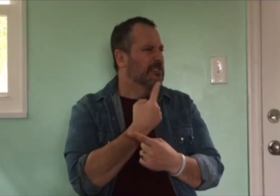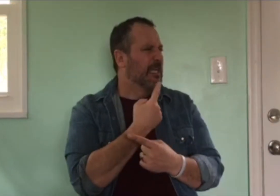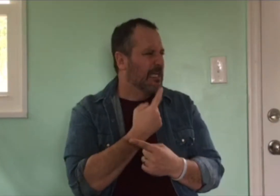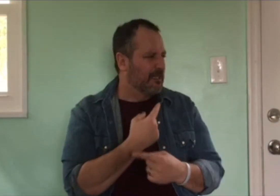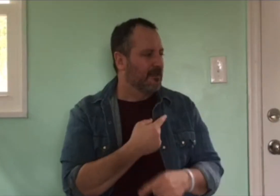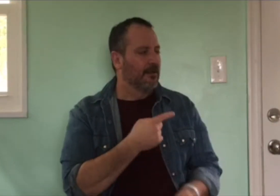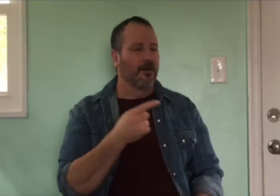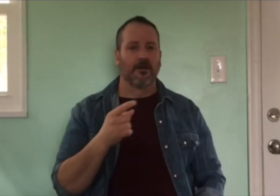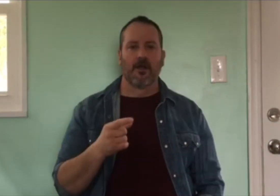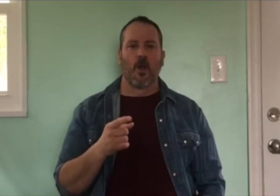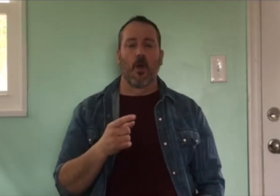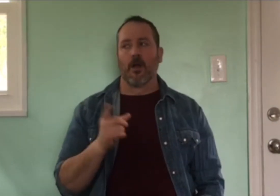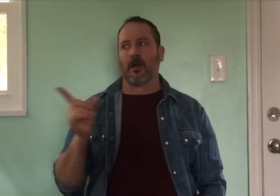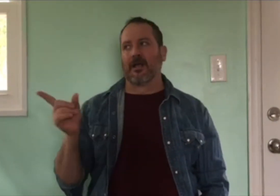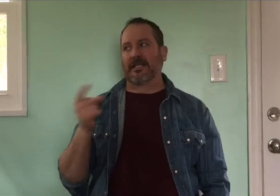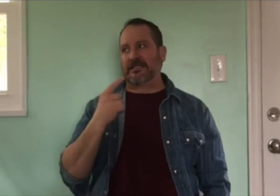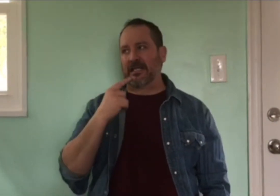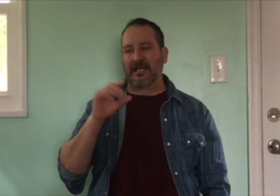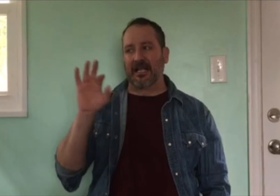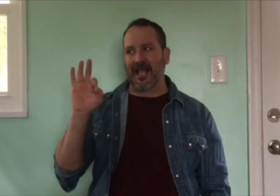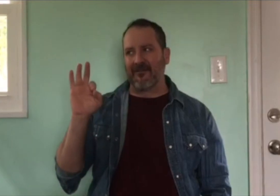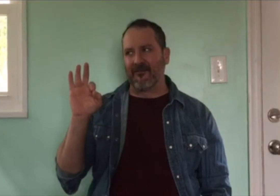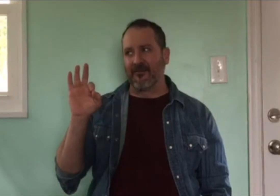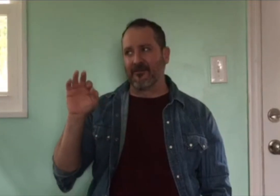My friend finger spelled the word “F-A-G” to me.